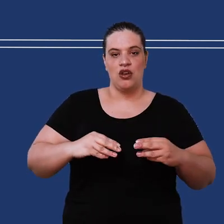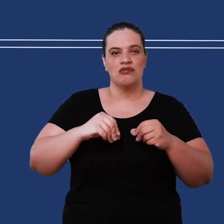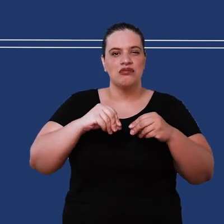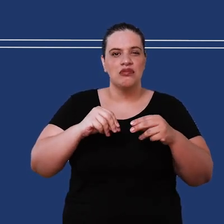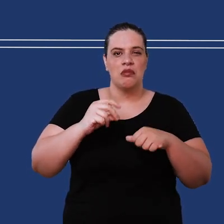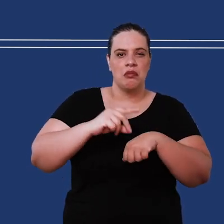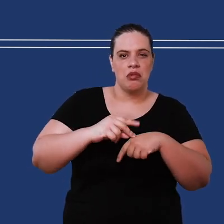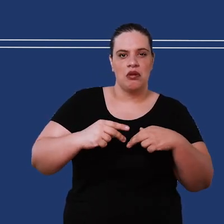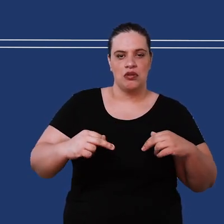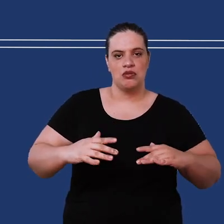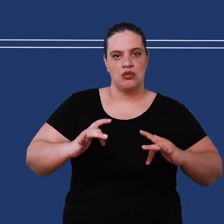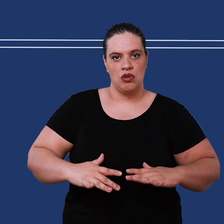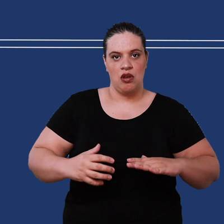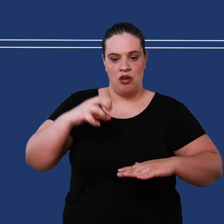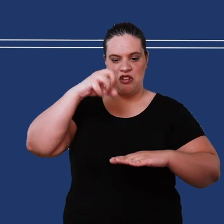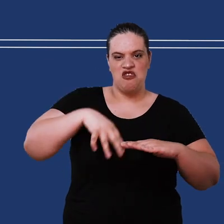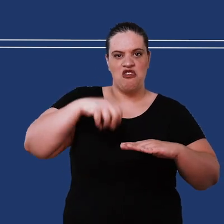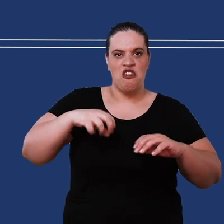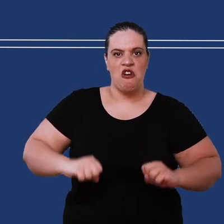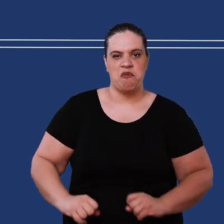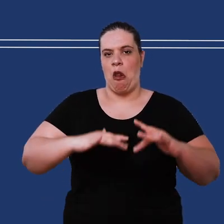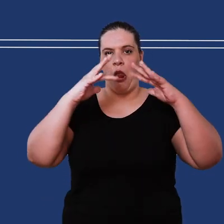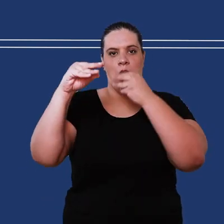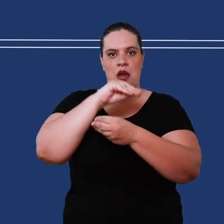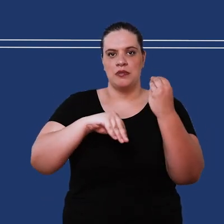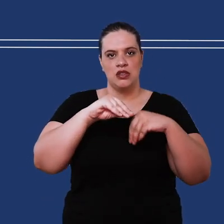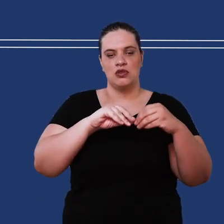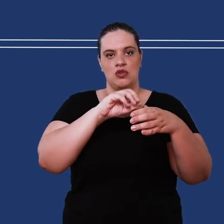the cistern , so that it has this Job shape.